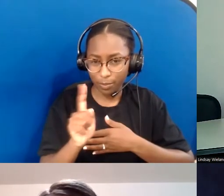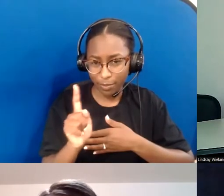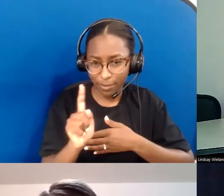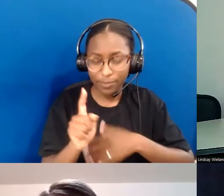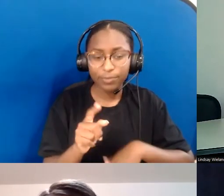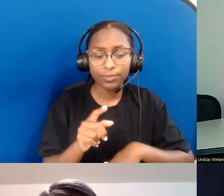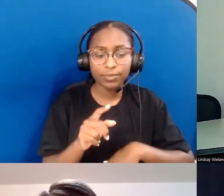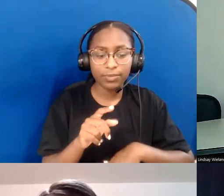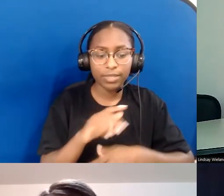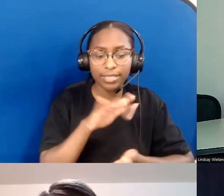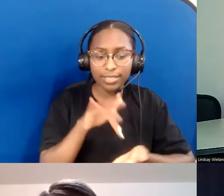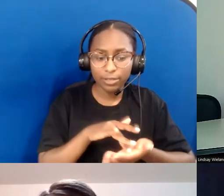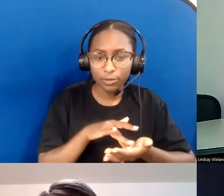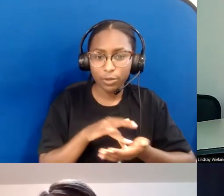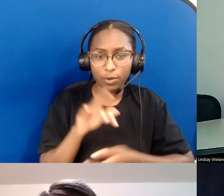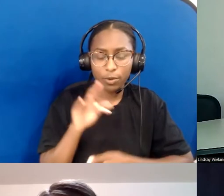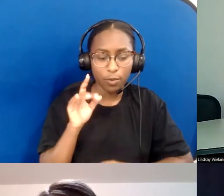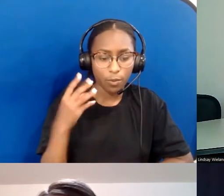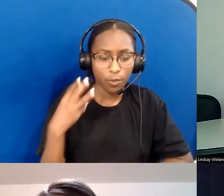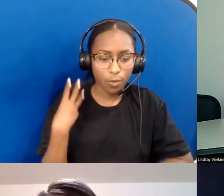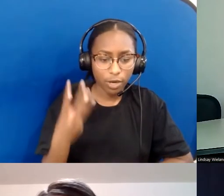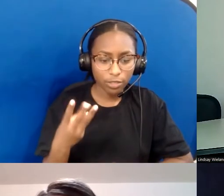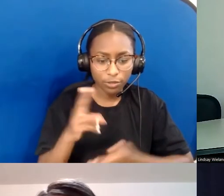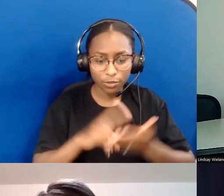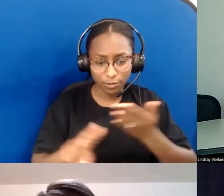and makes her home in Spokane, Washington. Thank you, Melinda and Lynn, for joining us today at Central Washington University